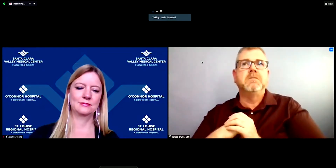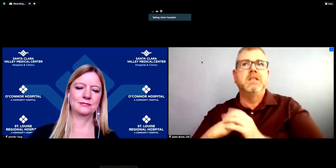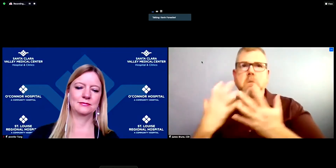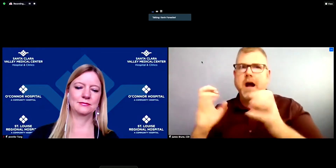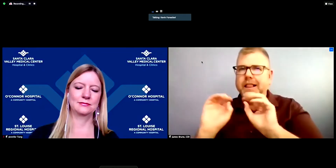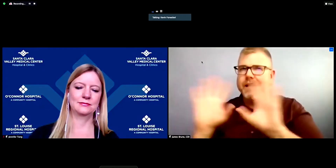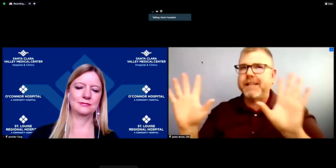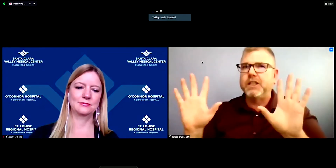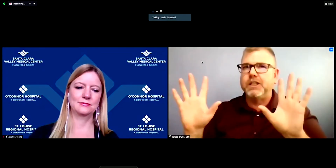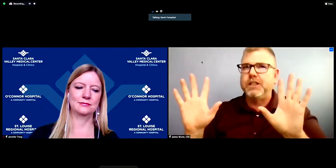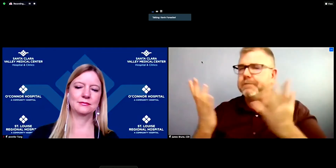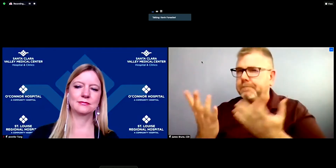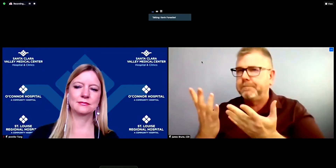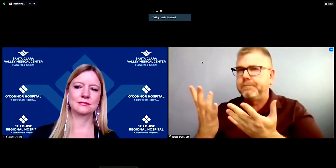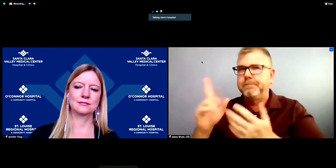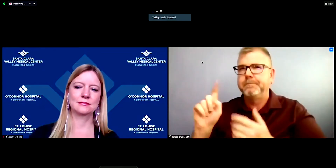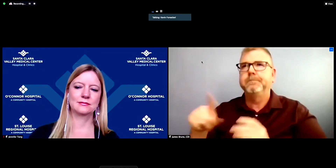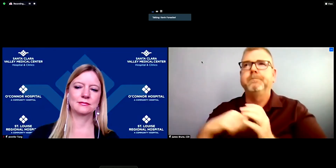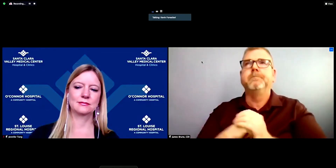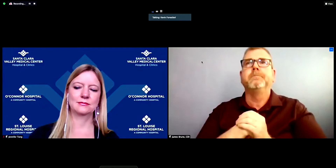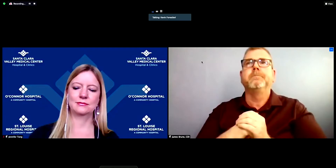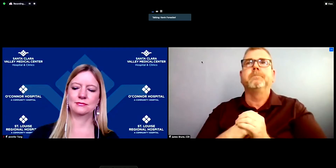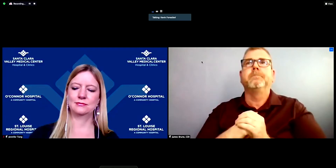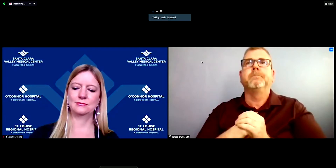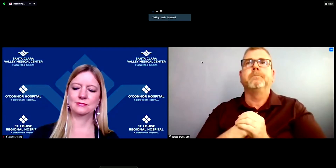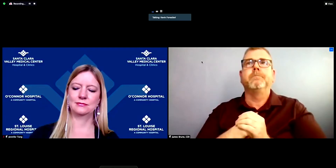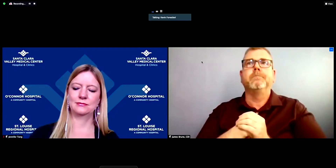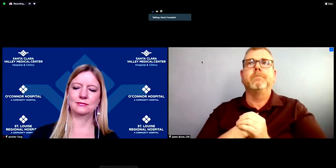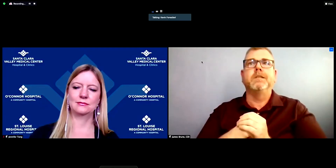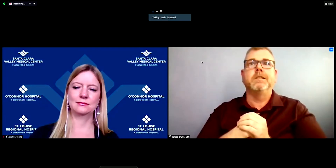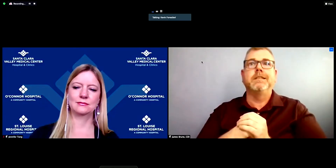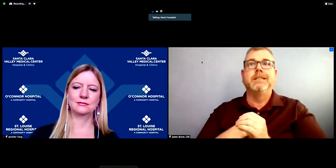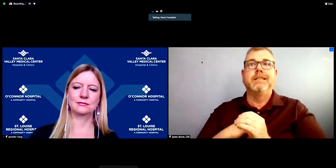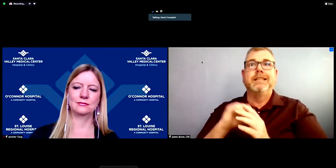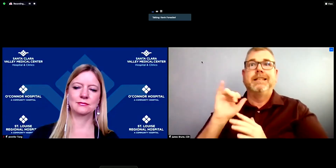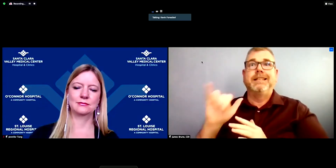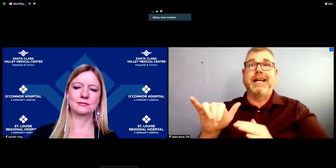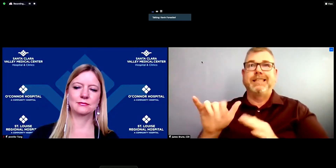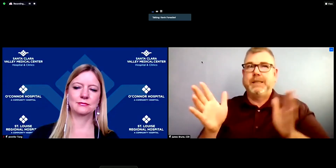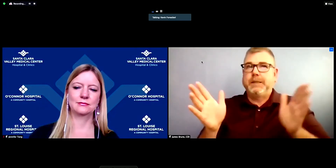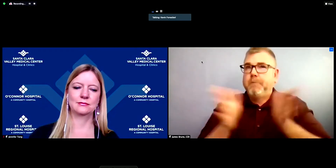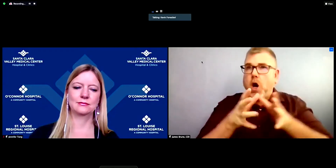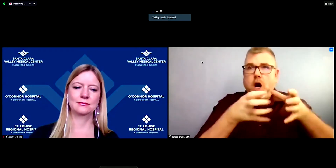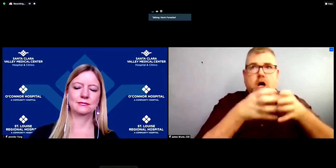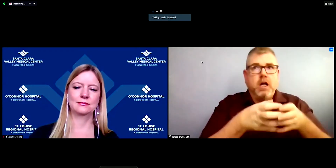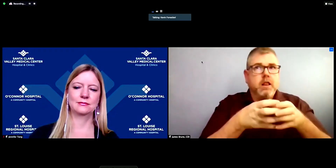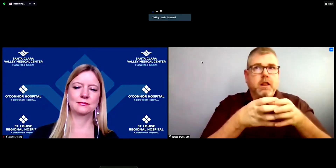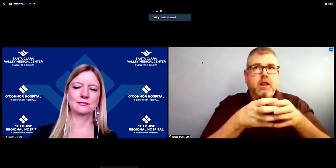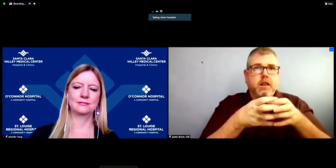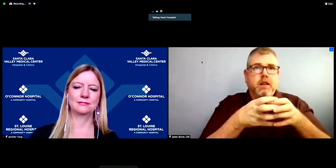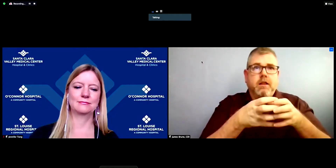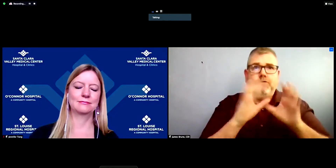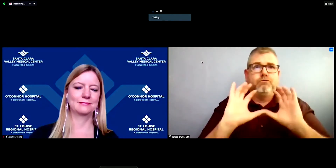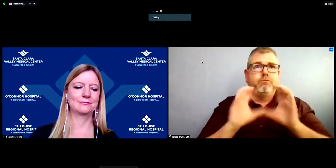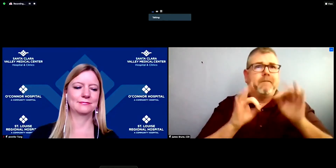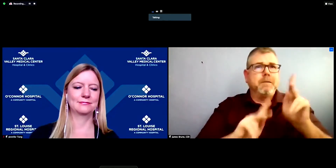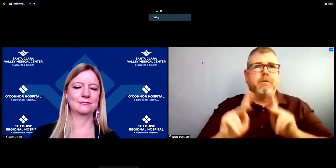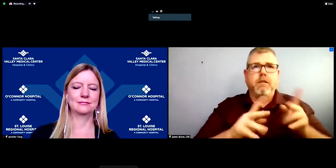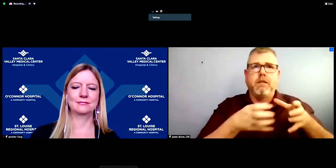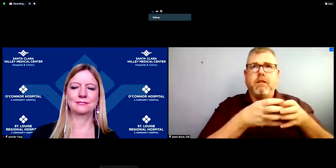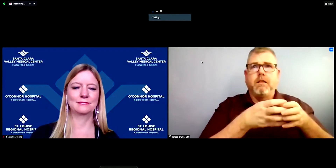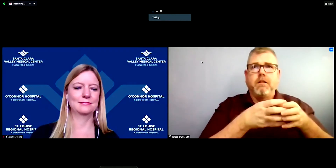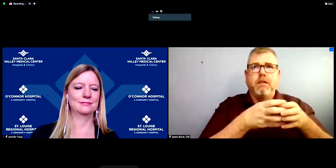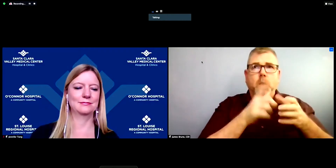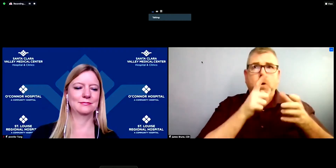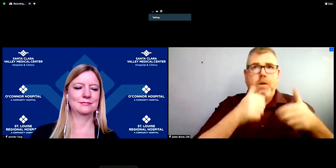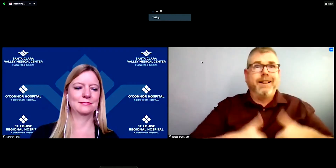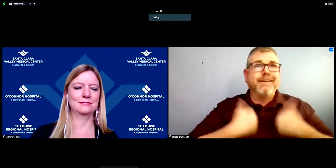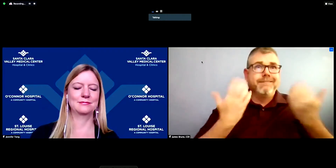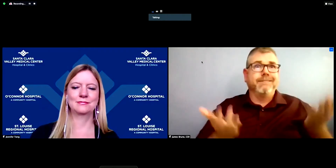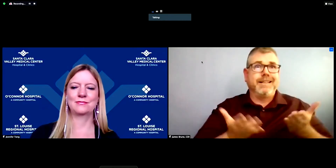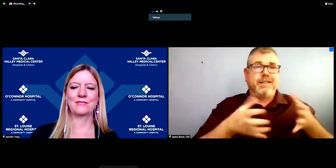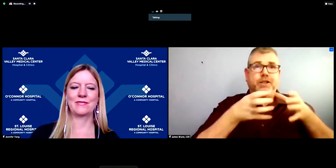on the fact that that, is only a small minority of the people who, who live in this area? Thanks.